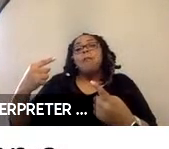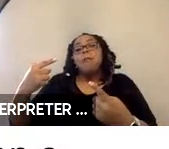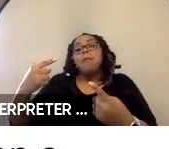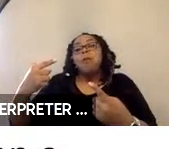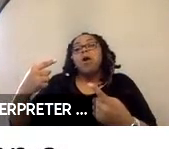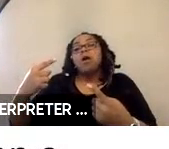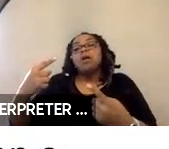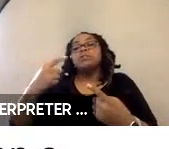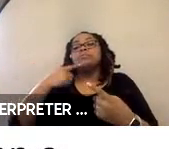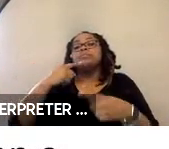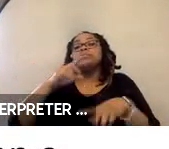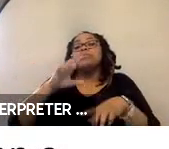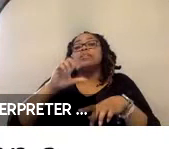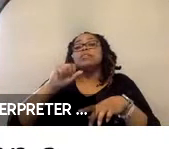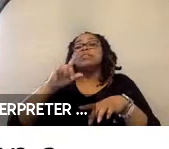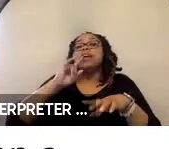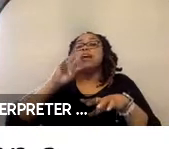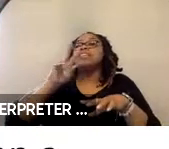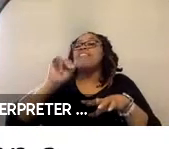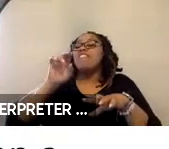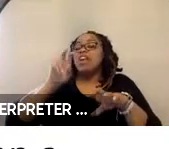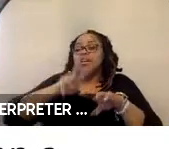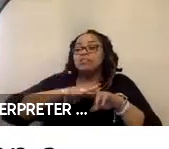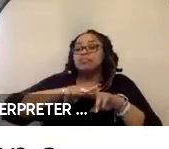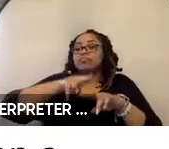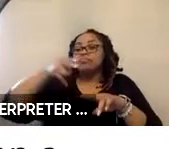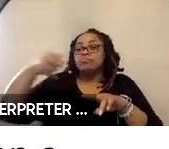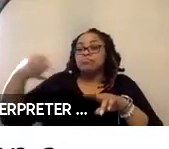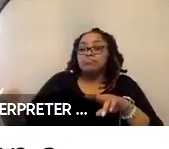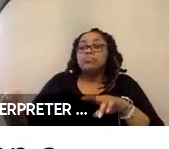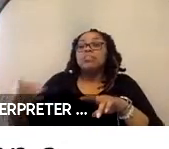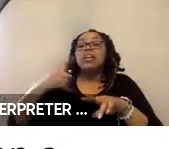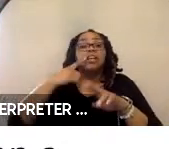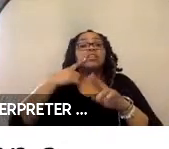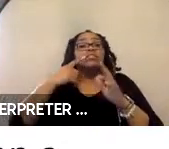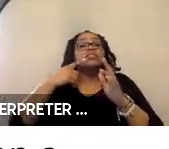a Dive Pro Master van that we have, it’s available for demonstrations, it’s a functional